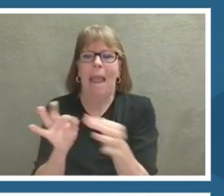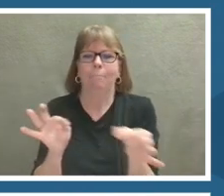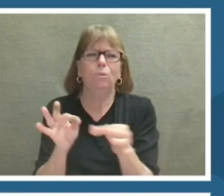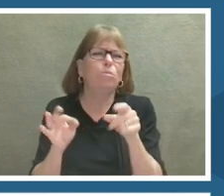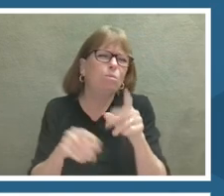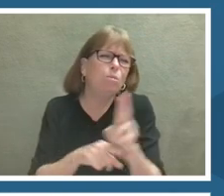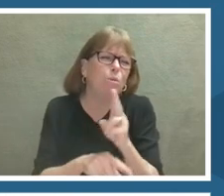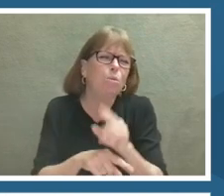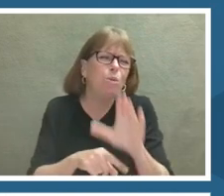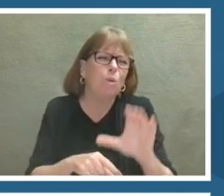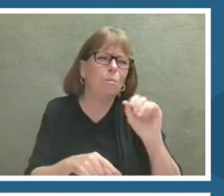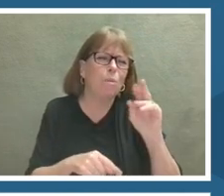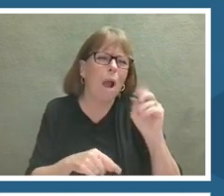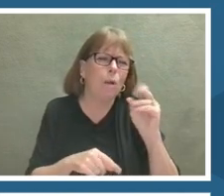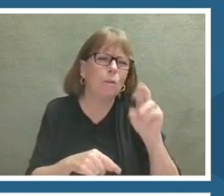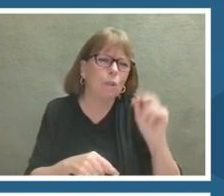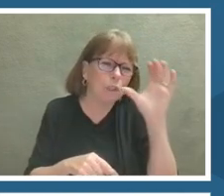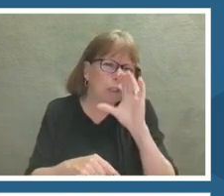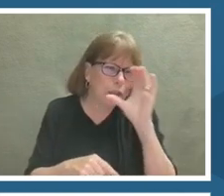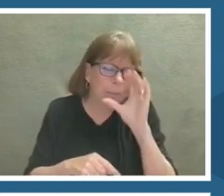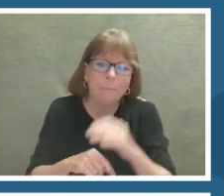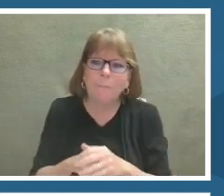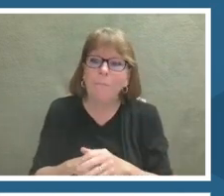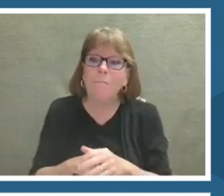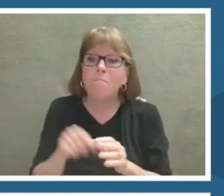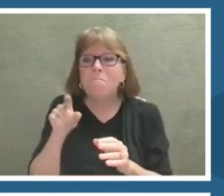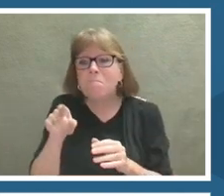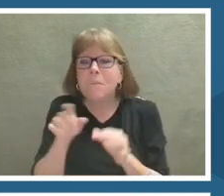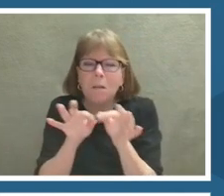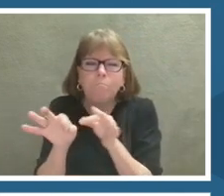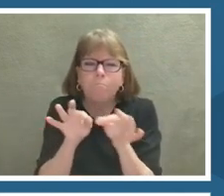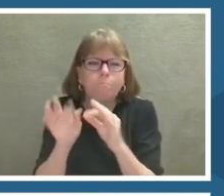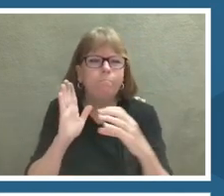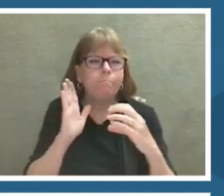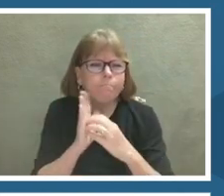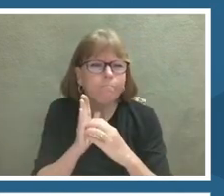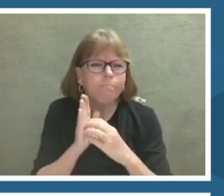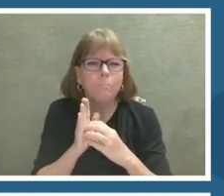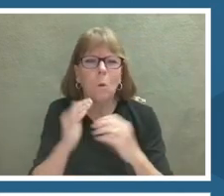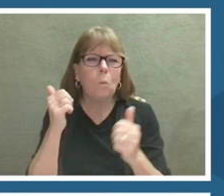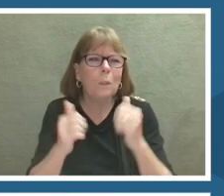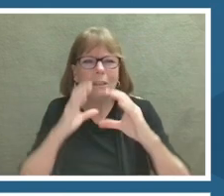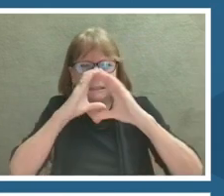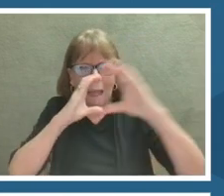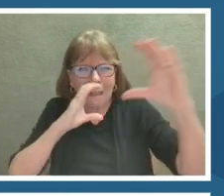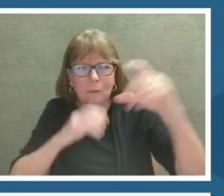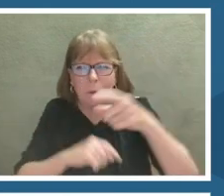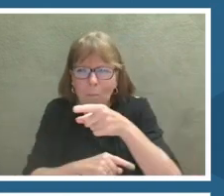You can see on this slide, there's a little bit of information about the telescopes that collected the data.